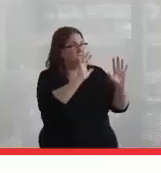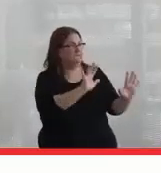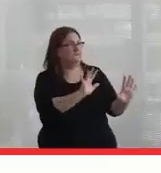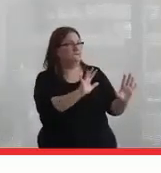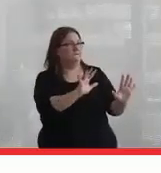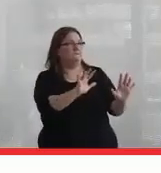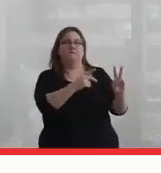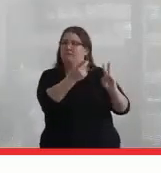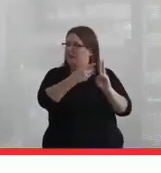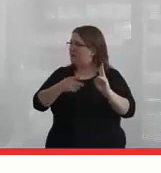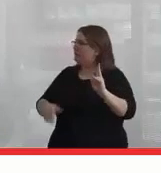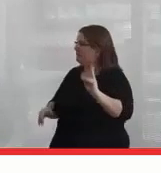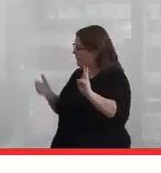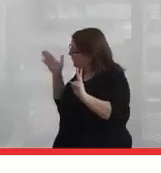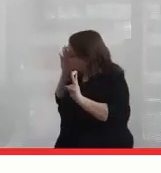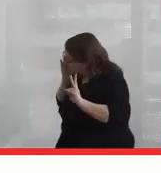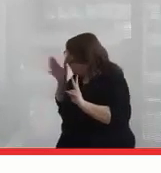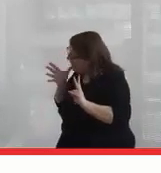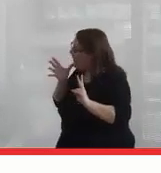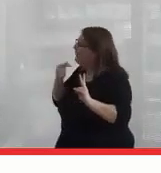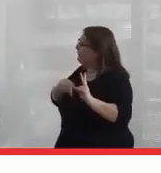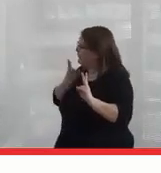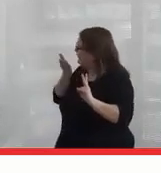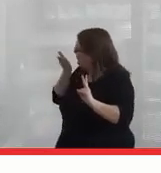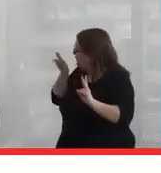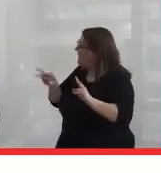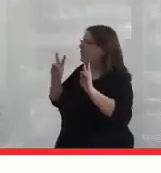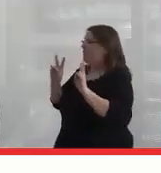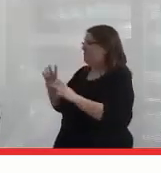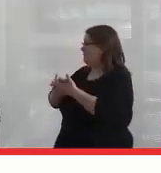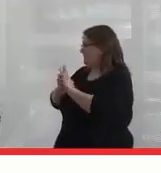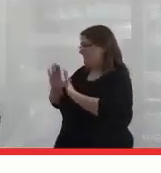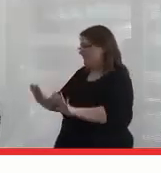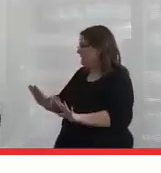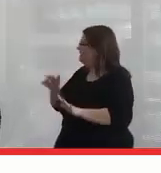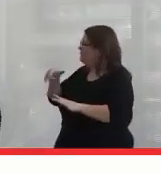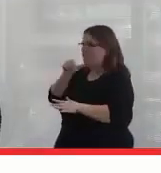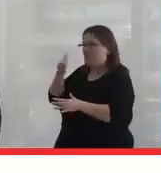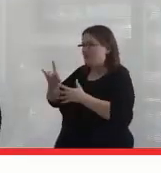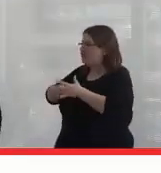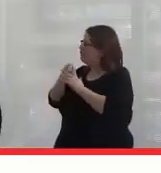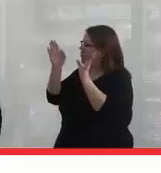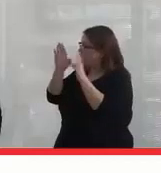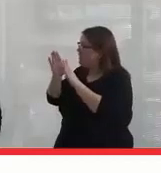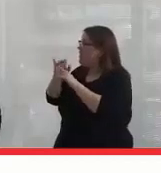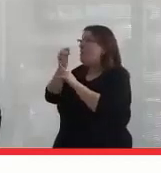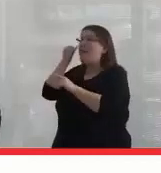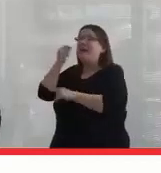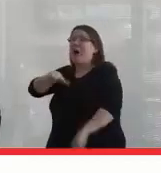And they both said, we know, Mom. We're there in peace. We're not there to instigate trouble. But if somebody else starts--